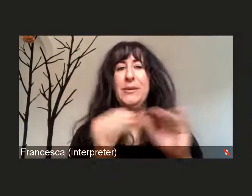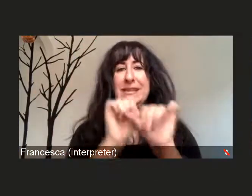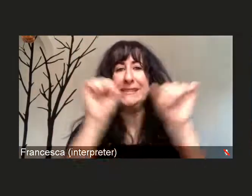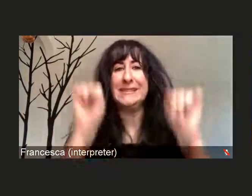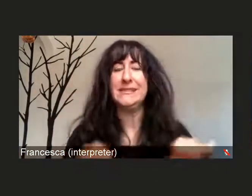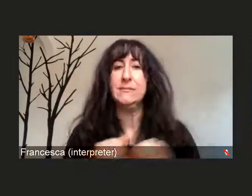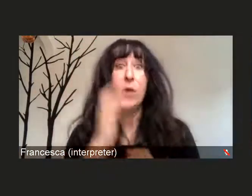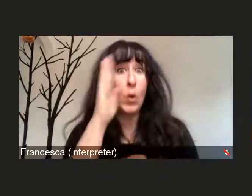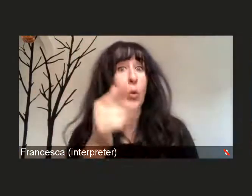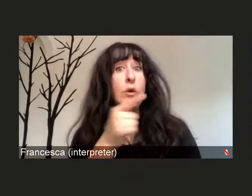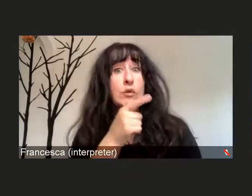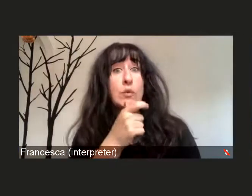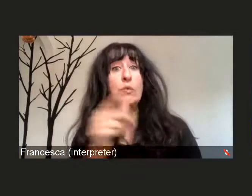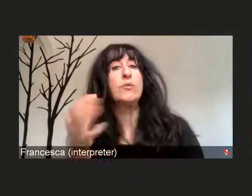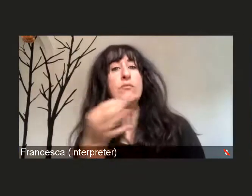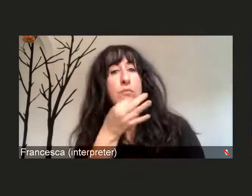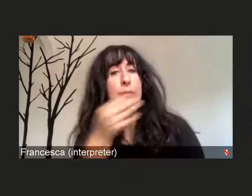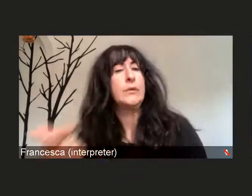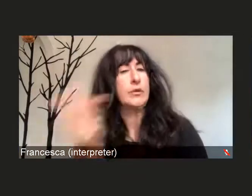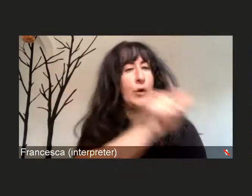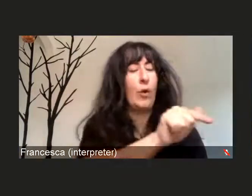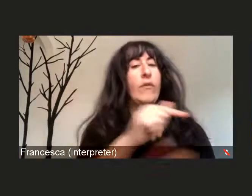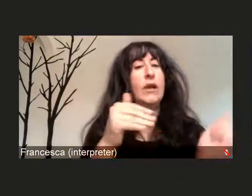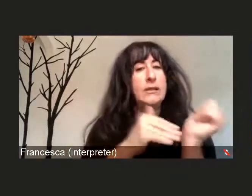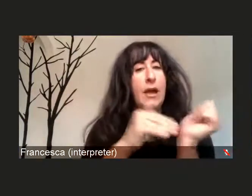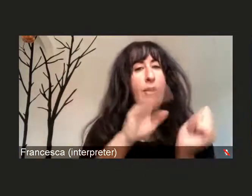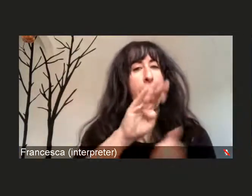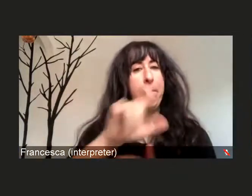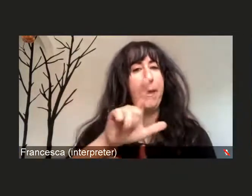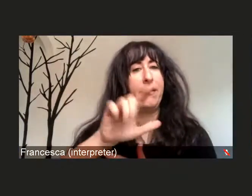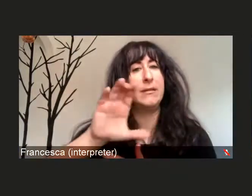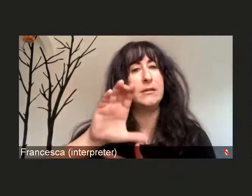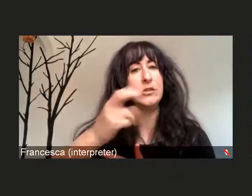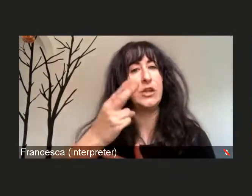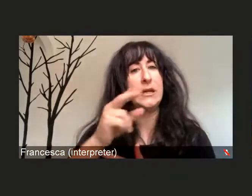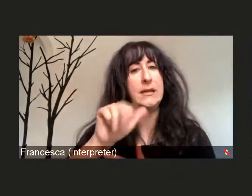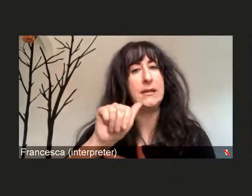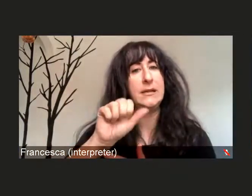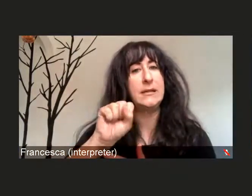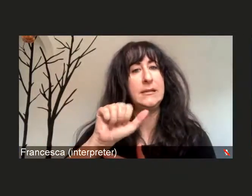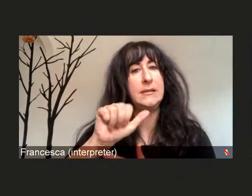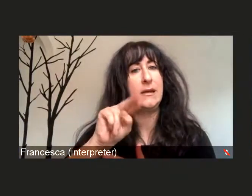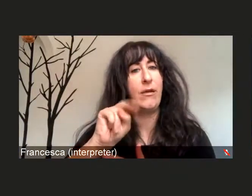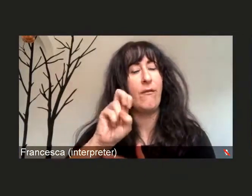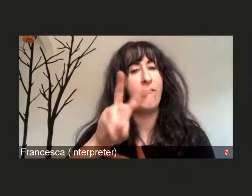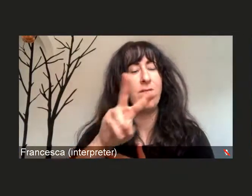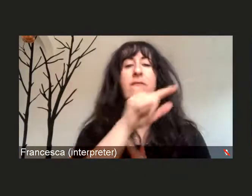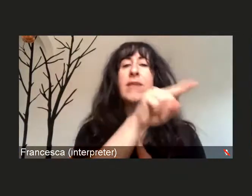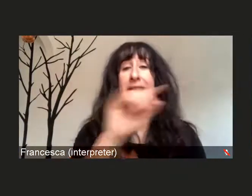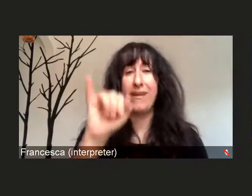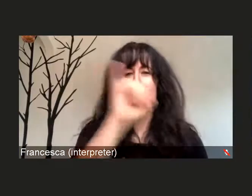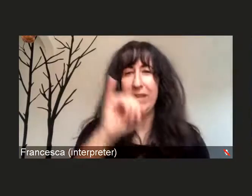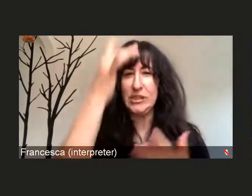who is our infectious disease expert, our COVID-19 medical director, and most recently also our Vice President